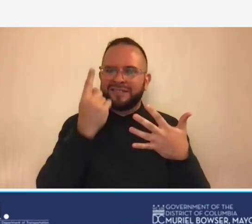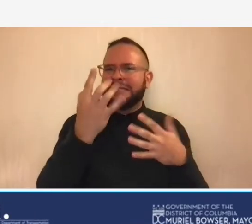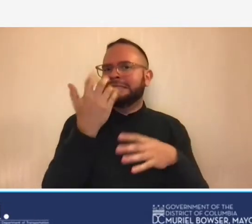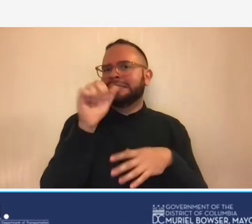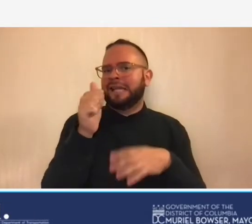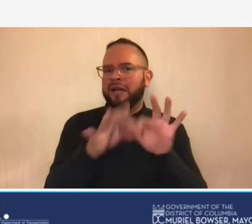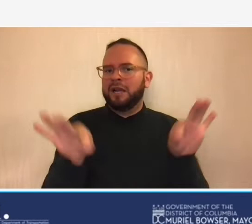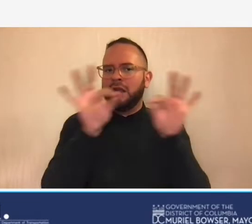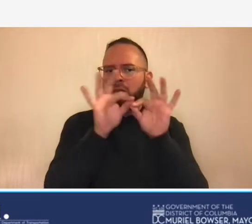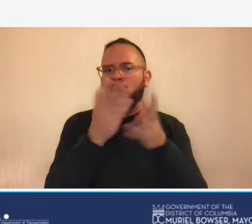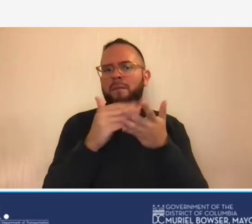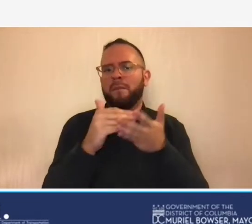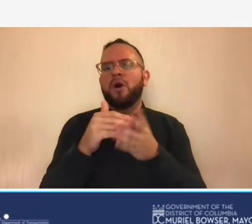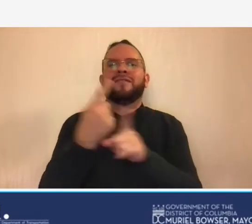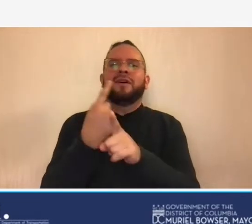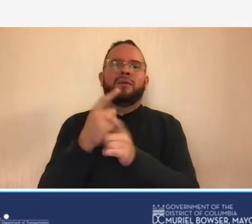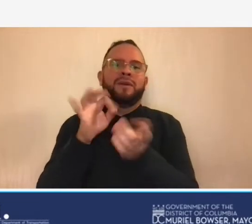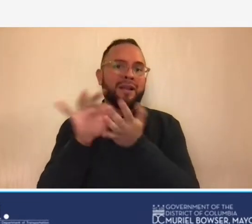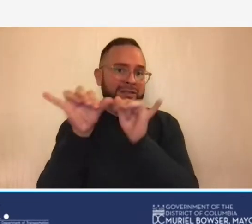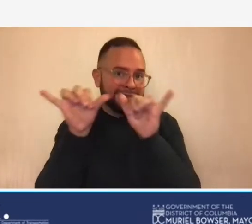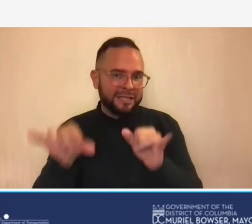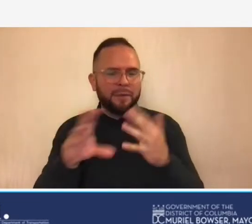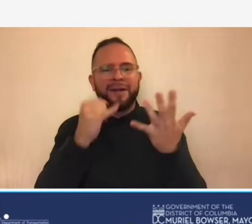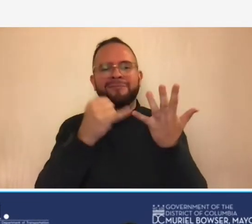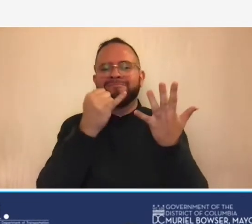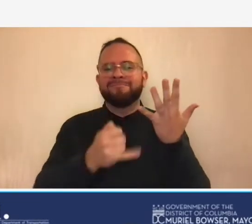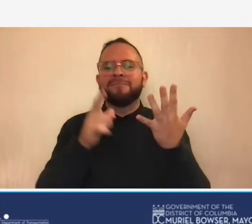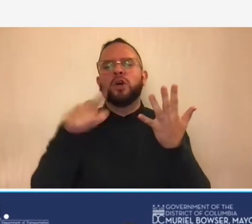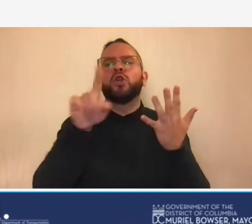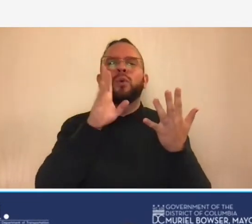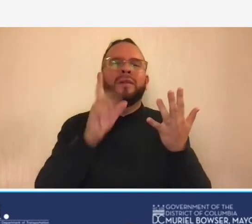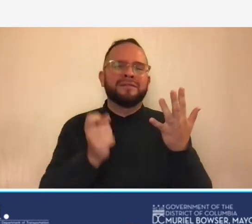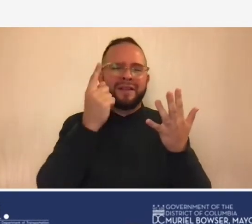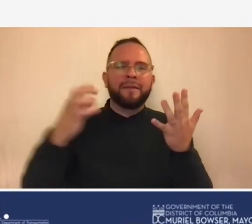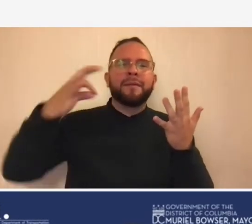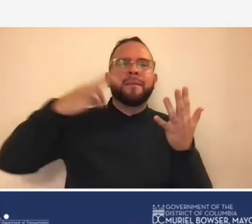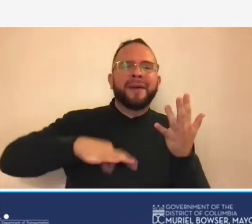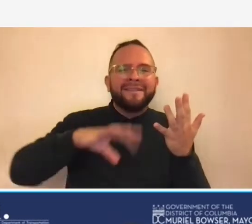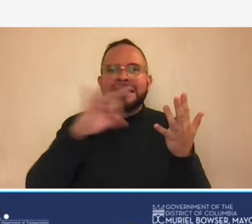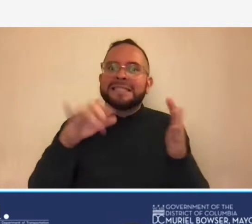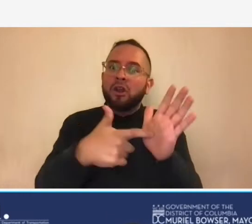and finally you'll understand the benefits and the obligations of using the safe harbor rate